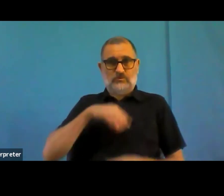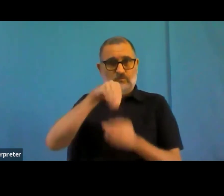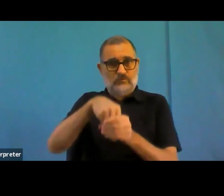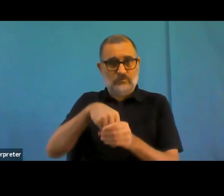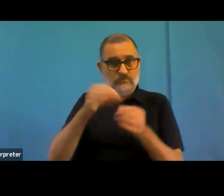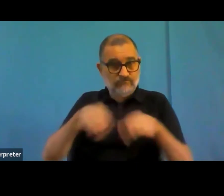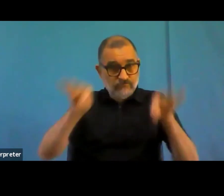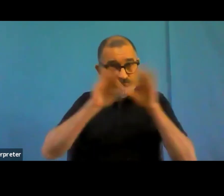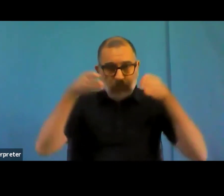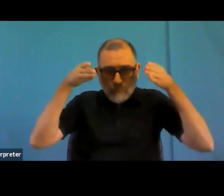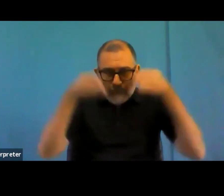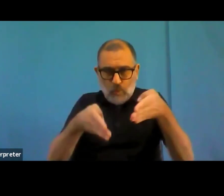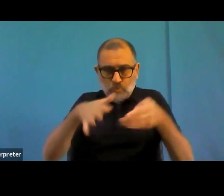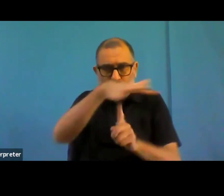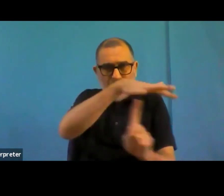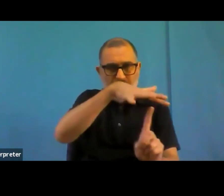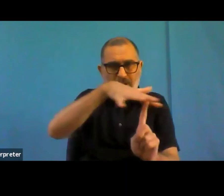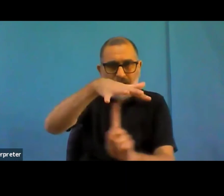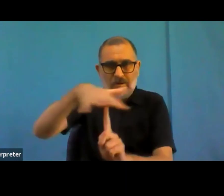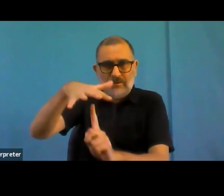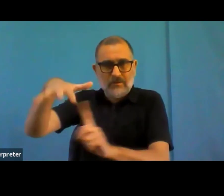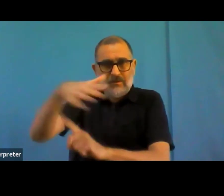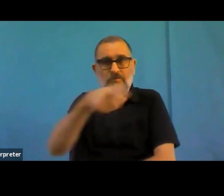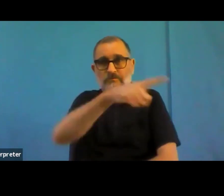There was also discussion about the complexity and scope.